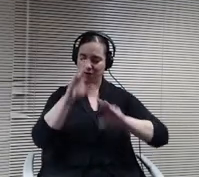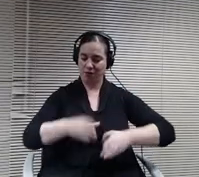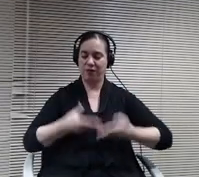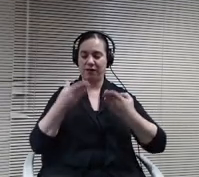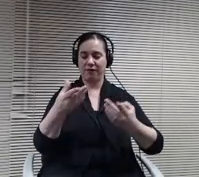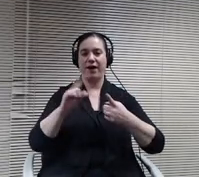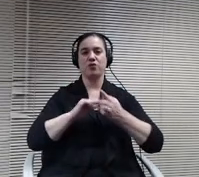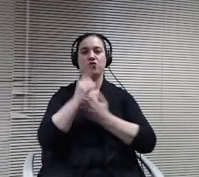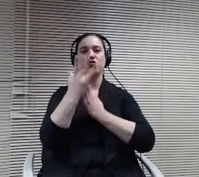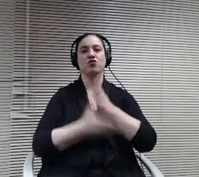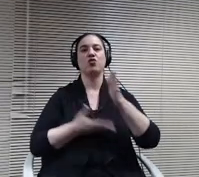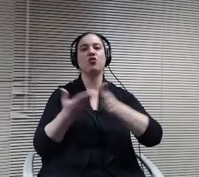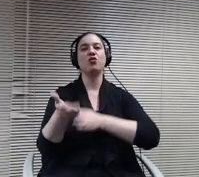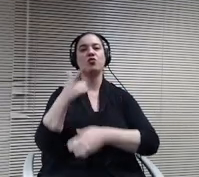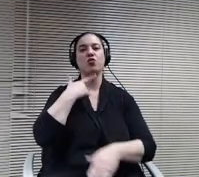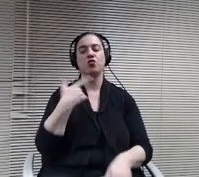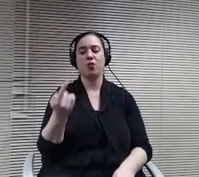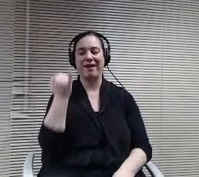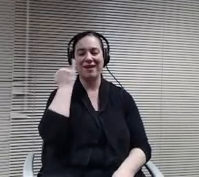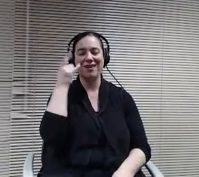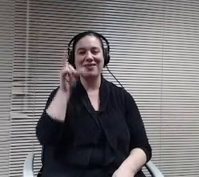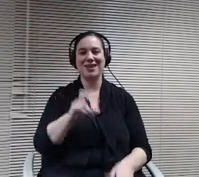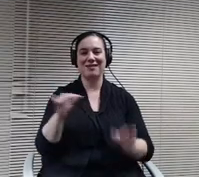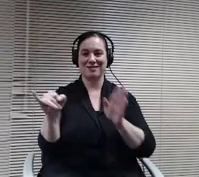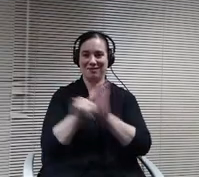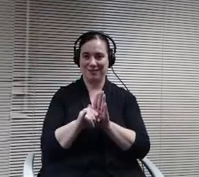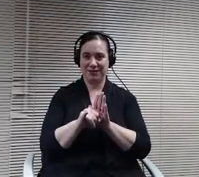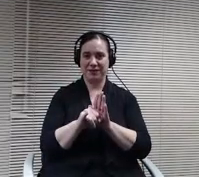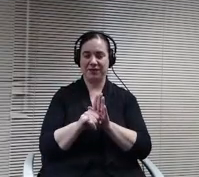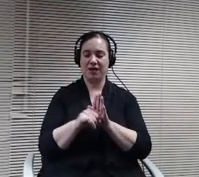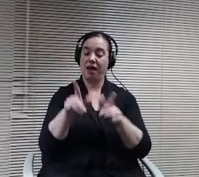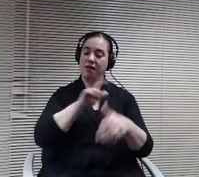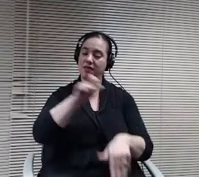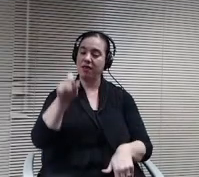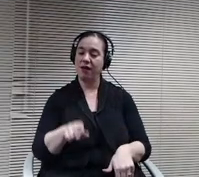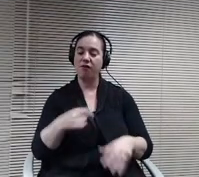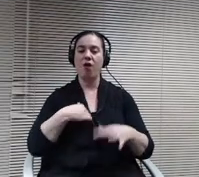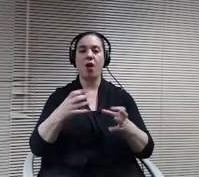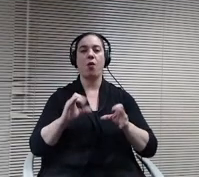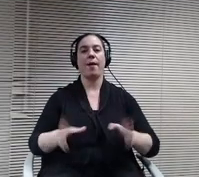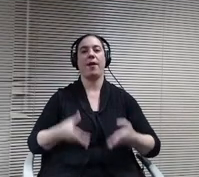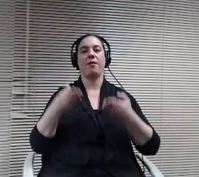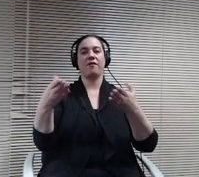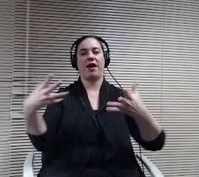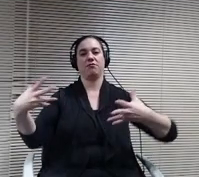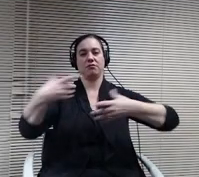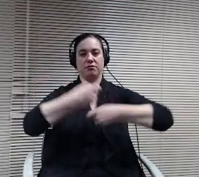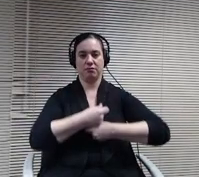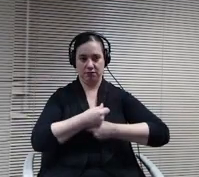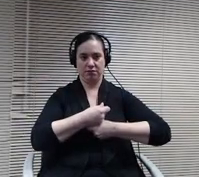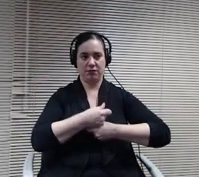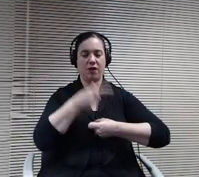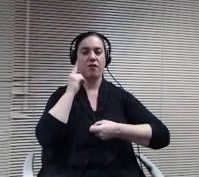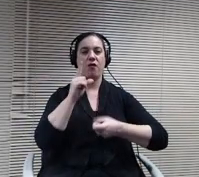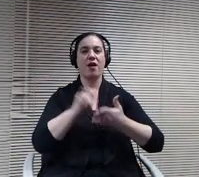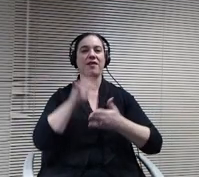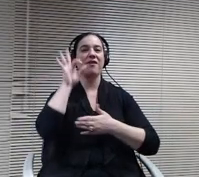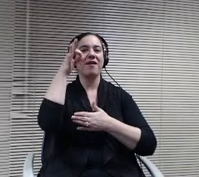Therefore, I'd like to provide a brief overview of the federal and state statutes as they relate to the transition age